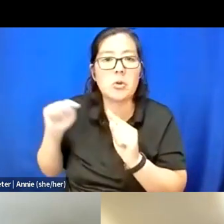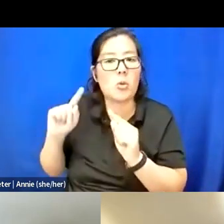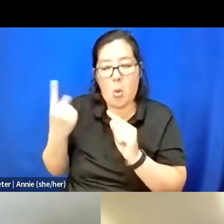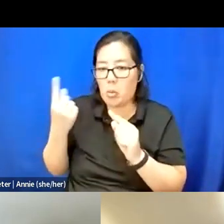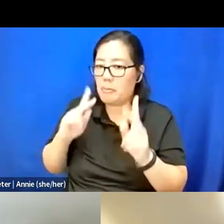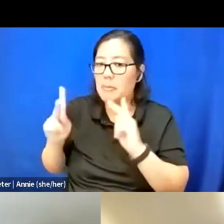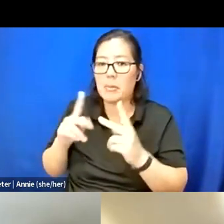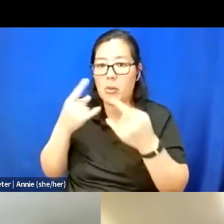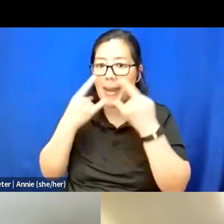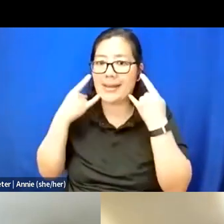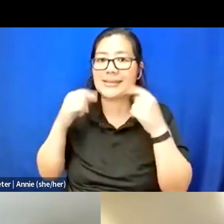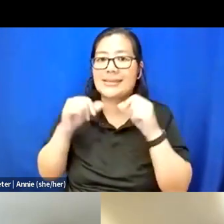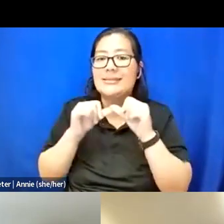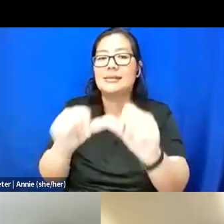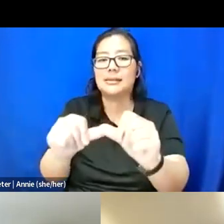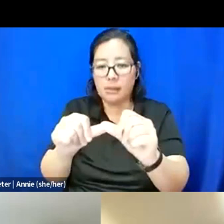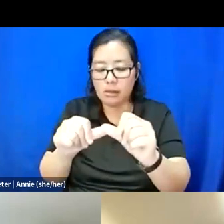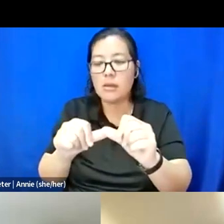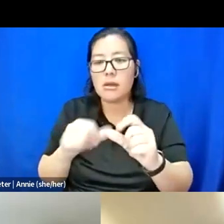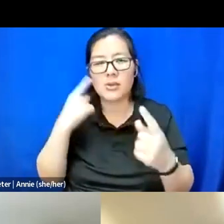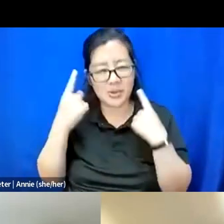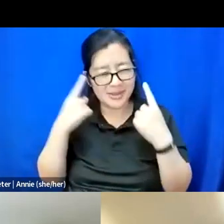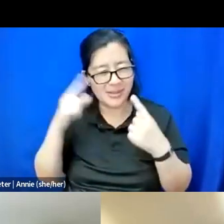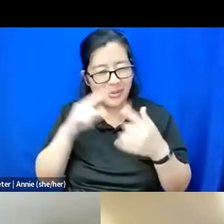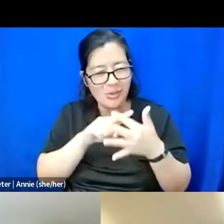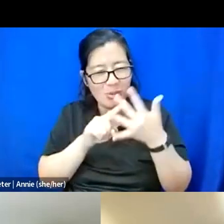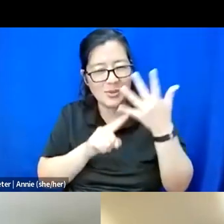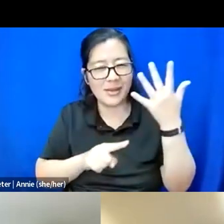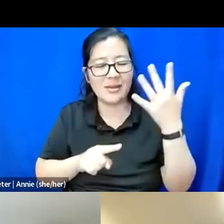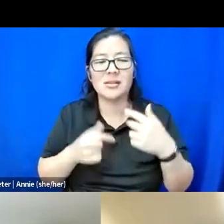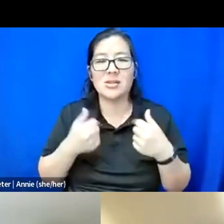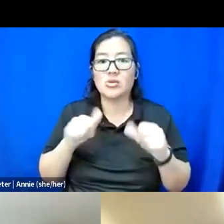And just, you know, thinking about those things, trying to be considered in that way,